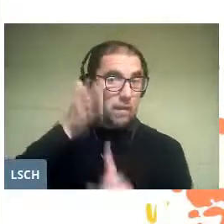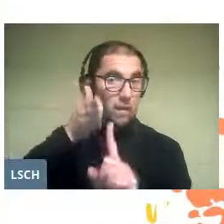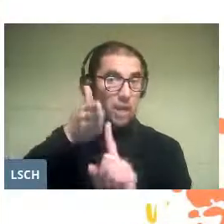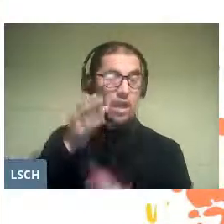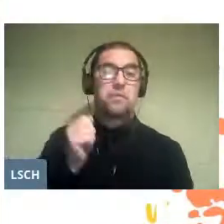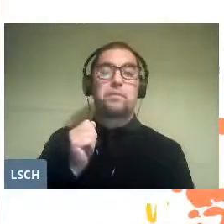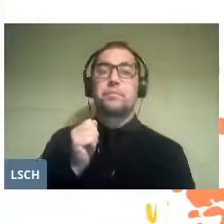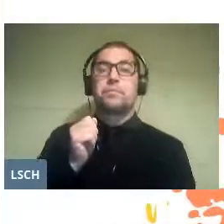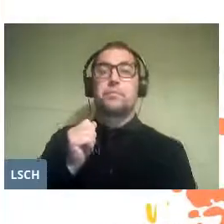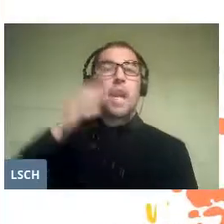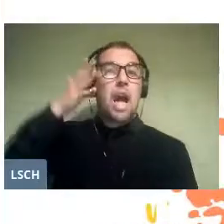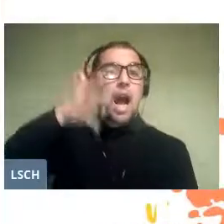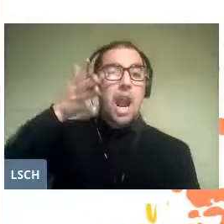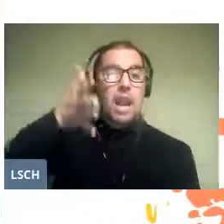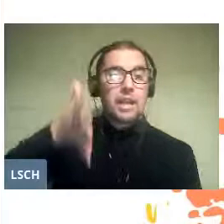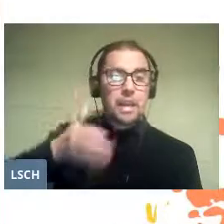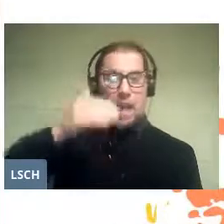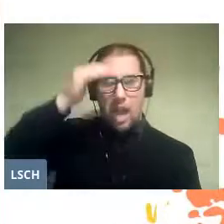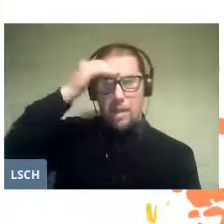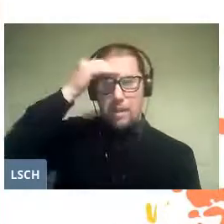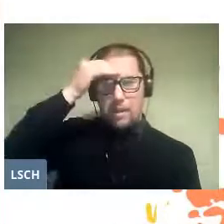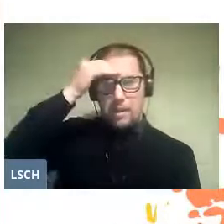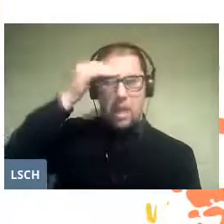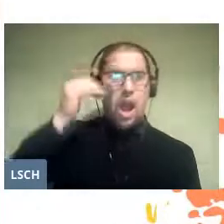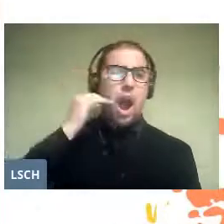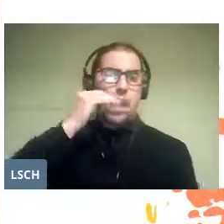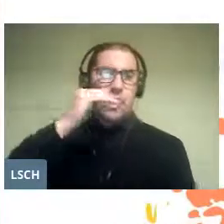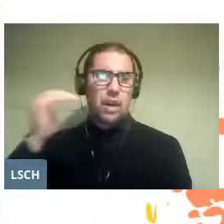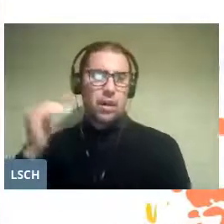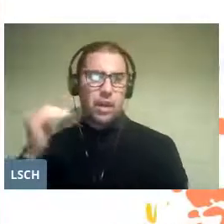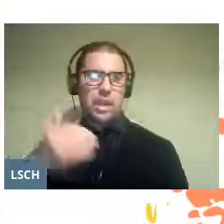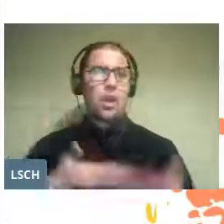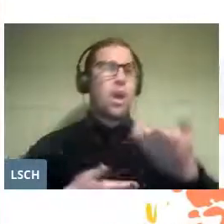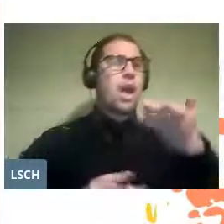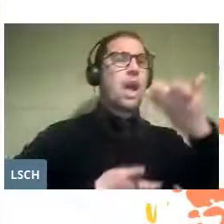the talk to the experience of children and opera.